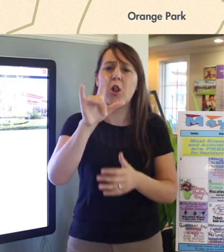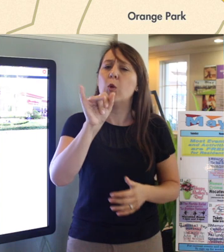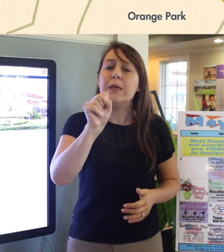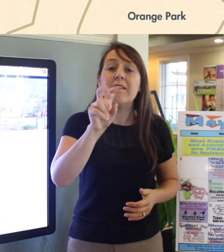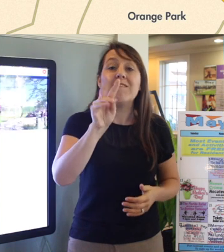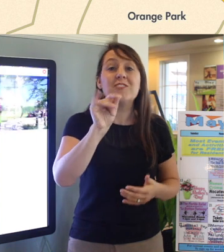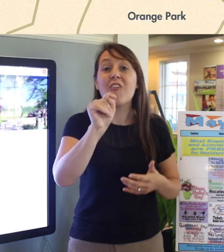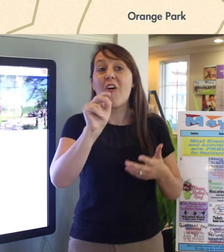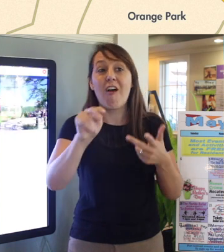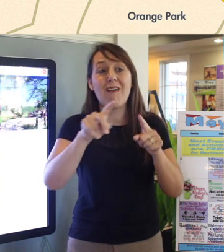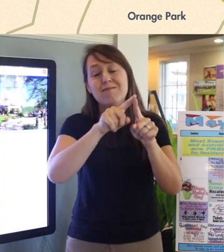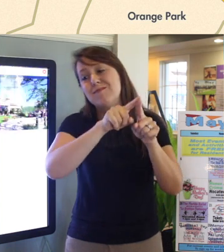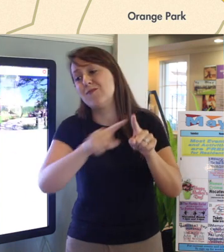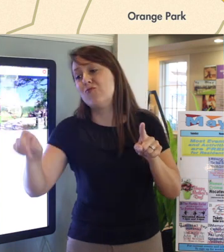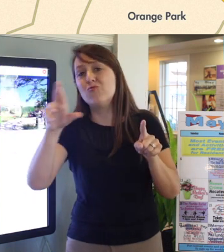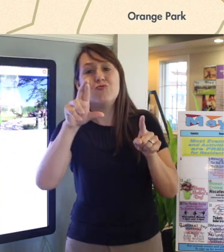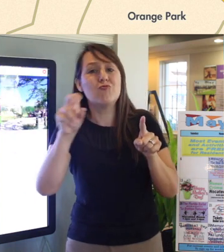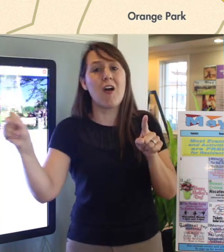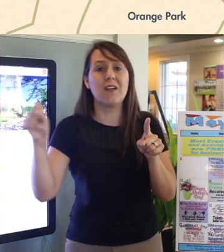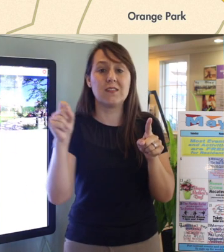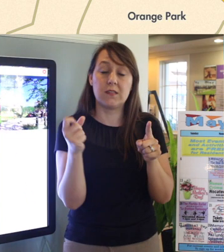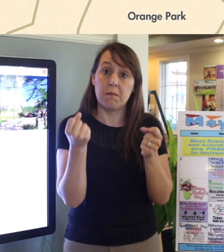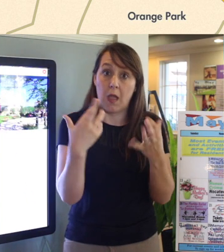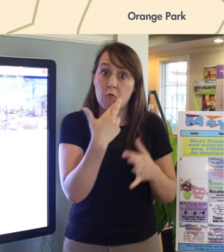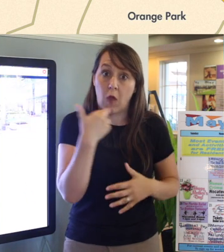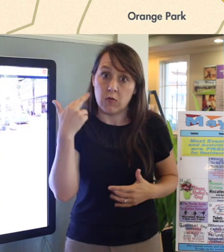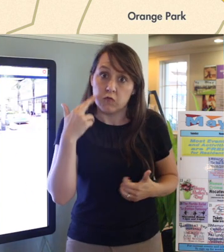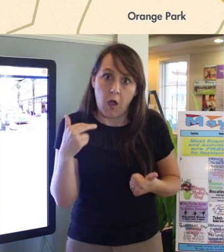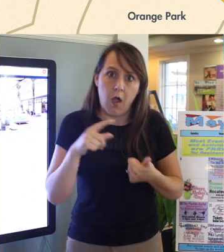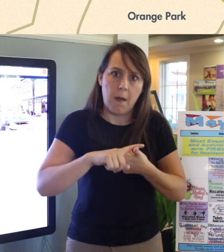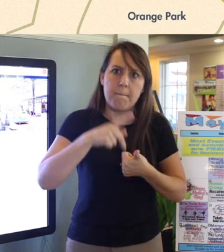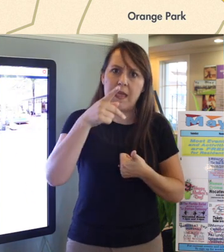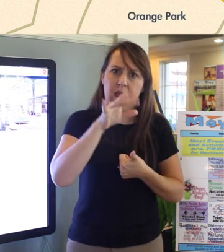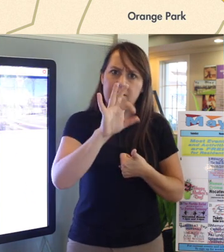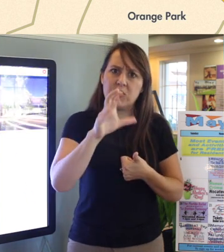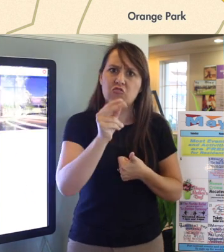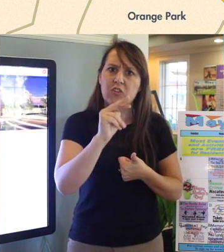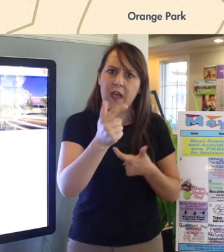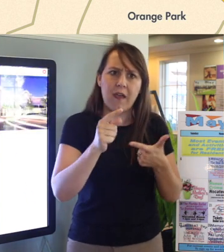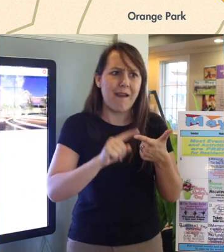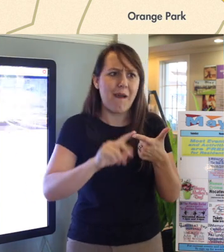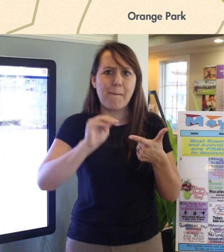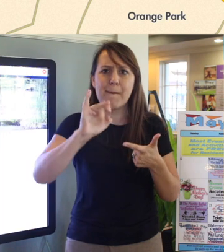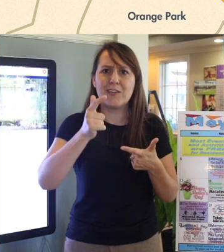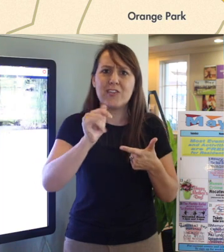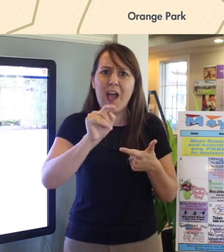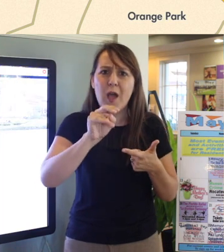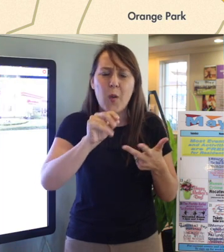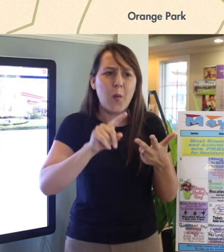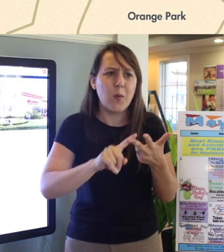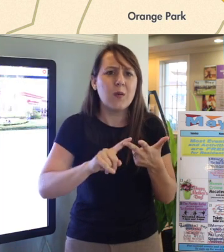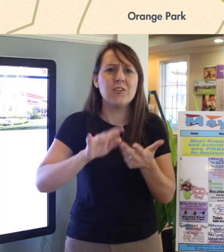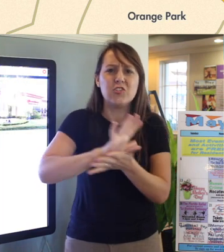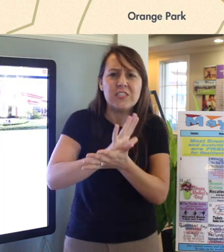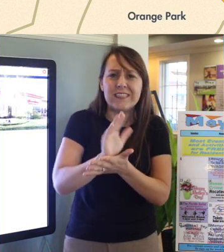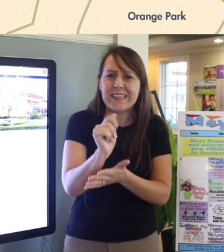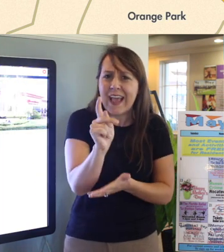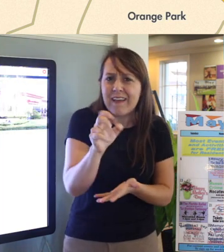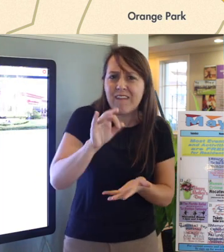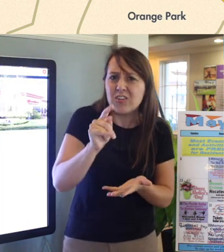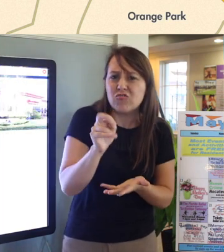this is where you'll find PF Changs, Maggiano's, Cheesecake Factory, all your big anchor restaurants